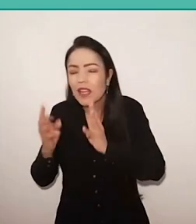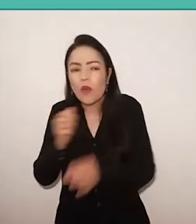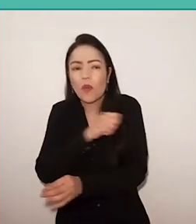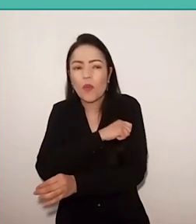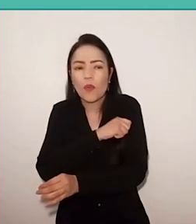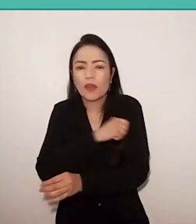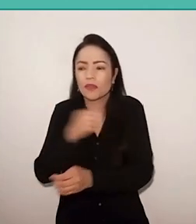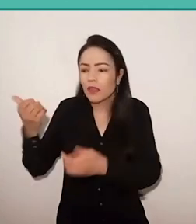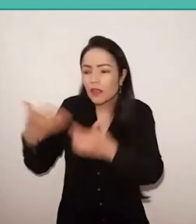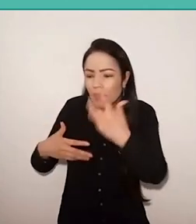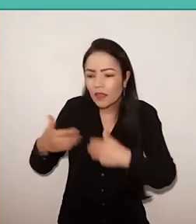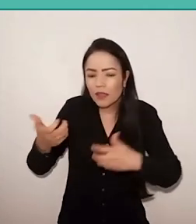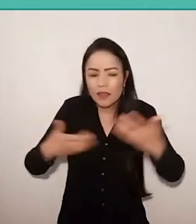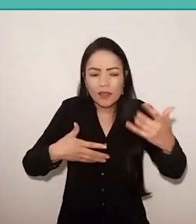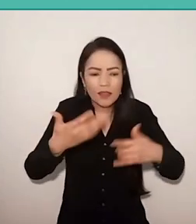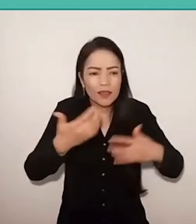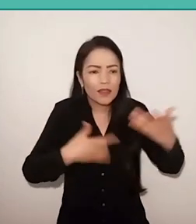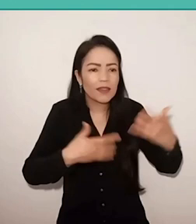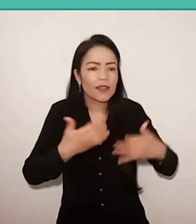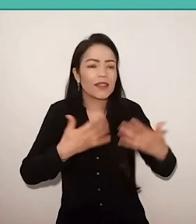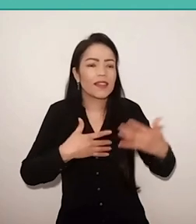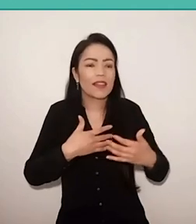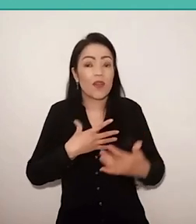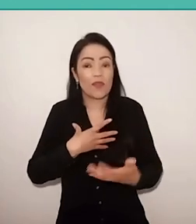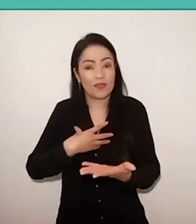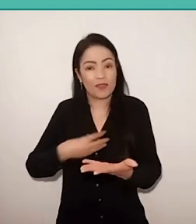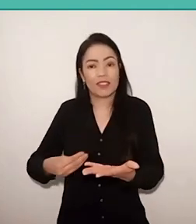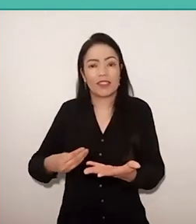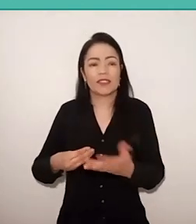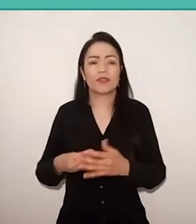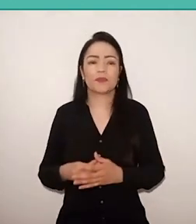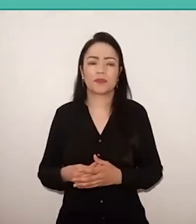of the children of his student factory workers, of their teachers,